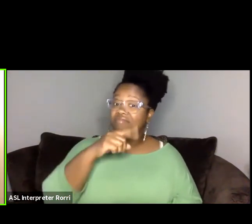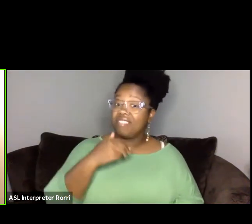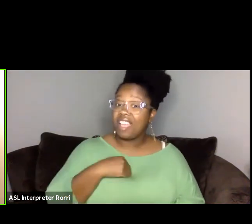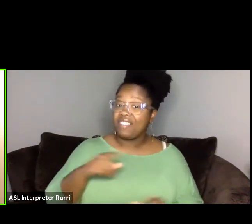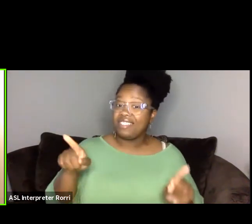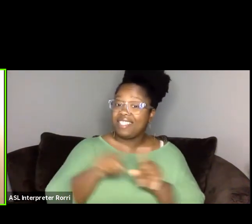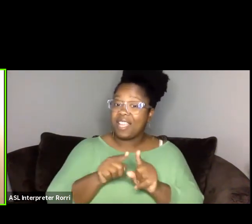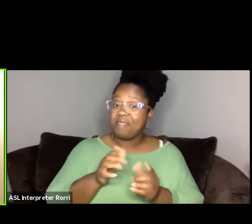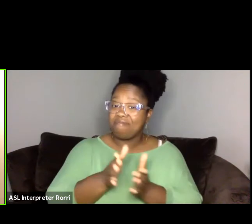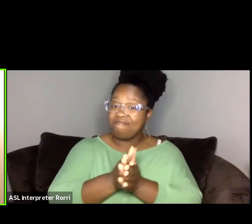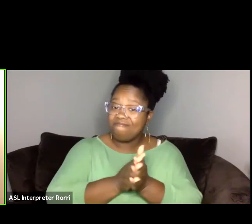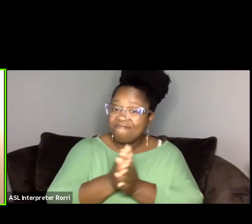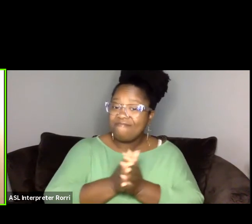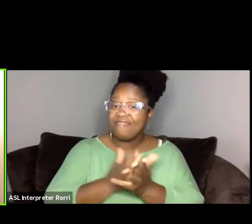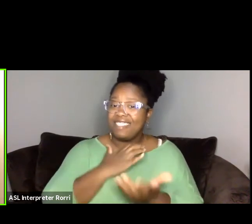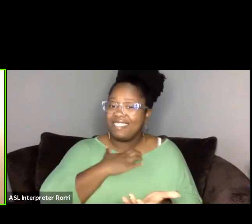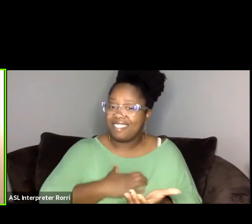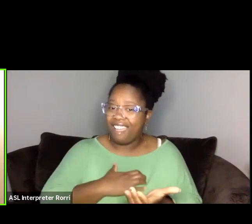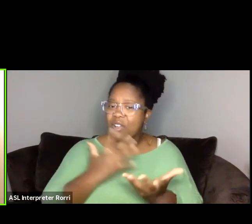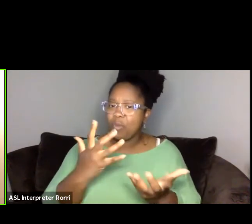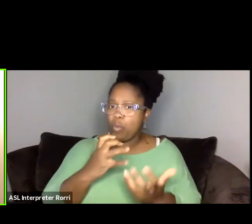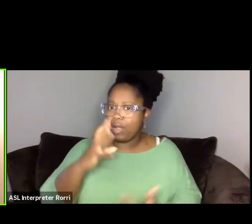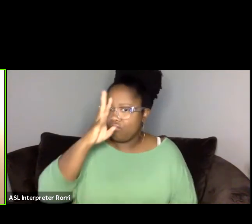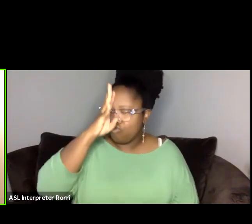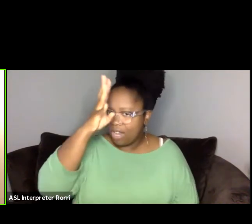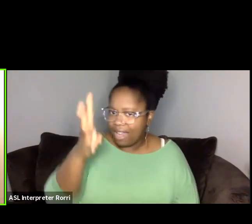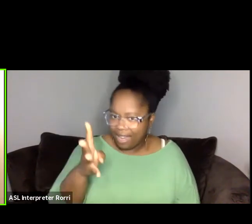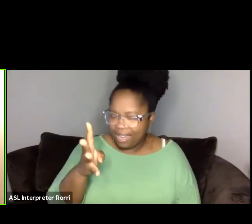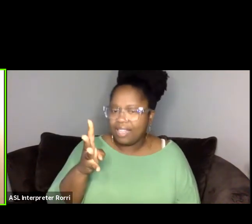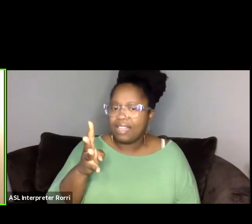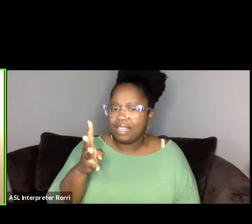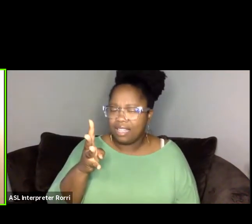to create in a way that is really more grounded